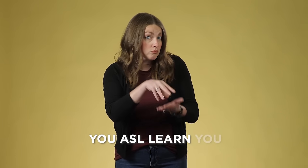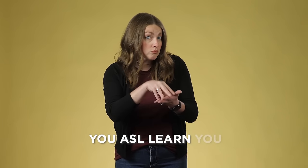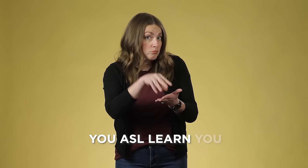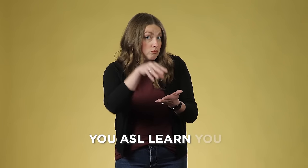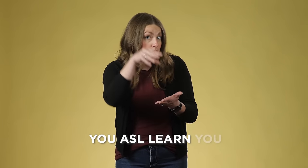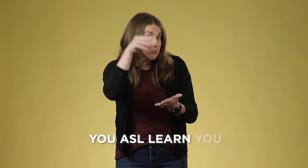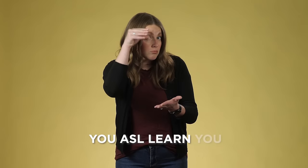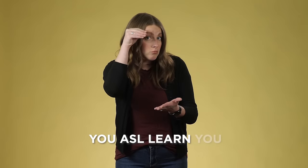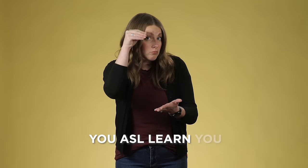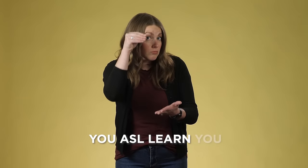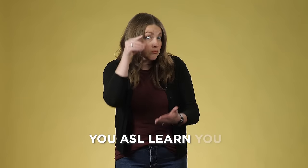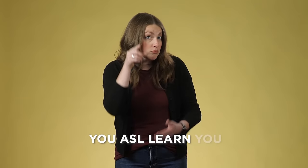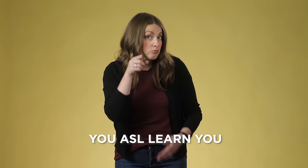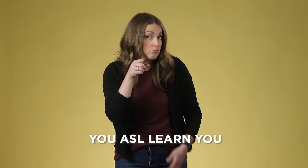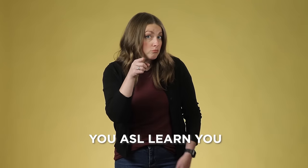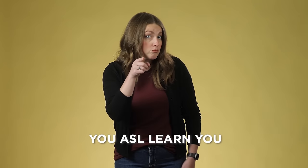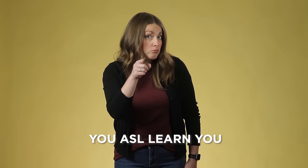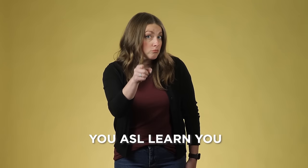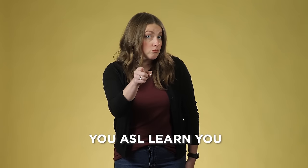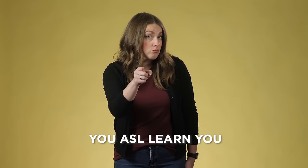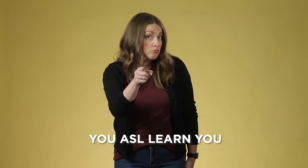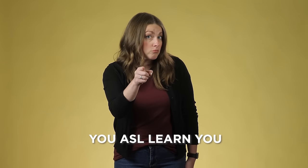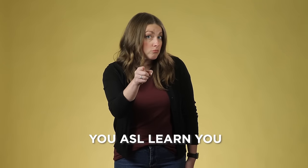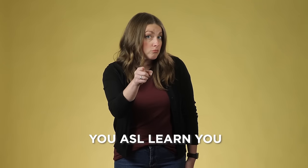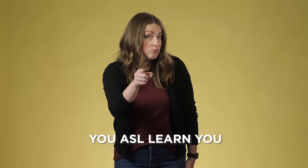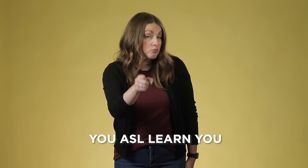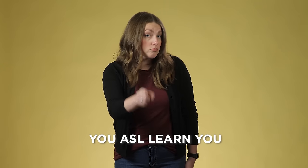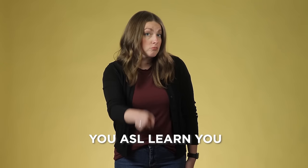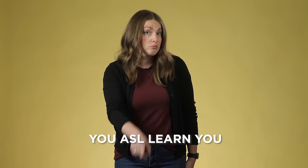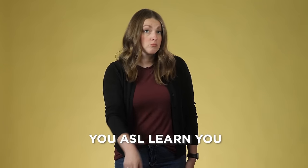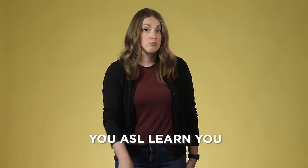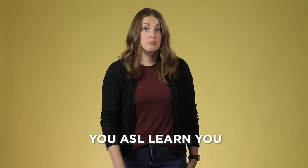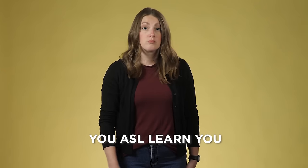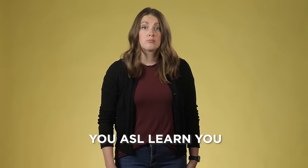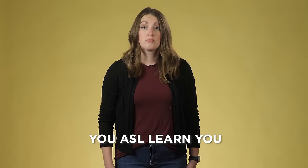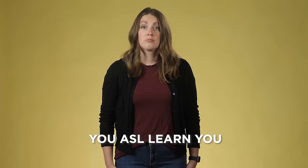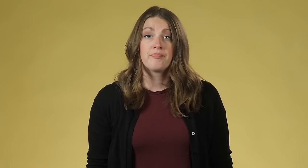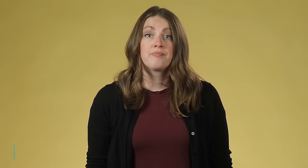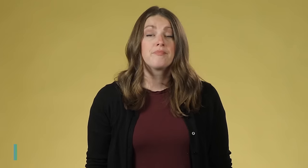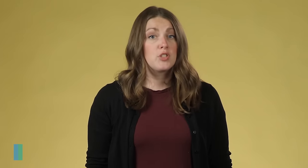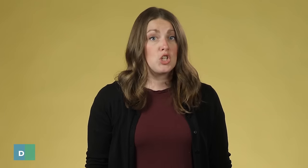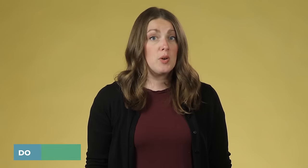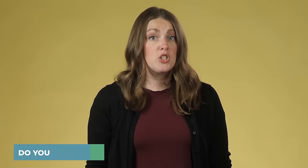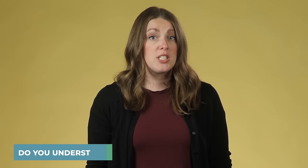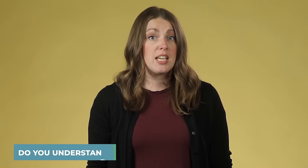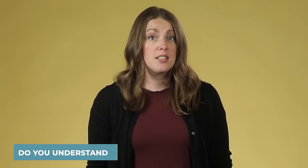ASL grammar is based on topic-comment structure, so when you are giving a response you need to